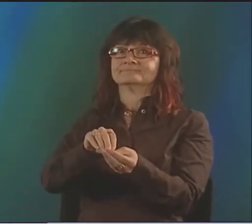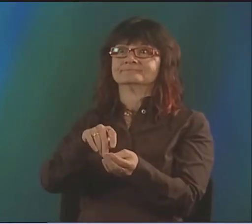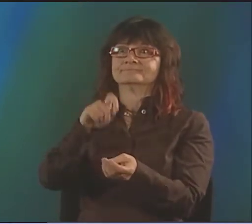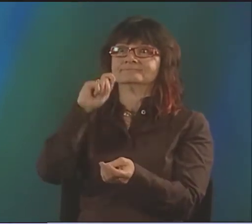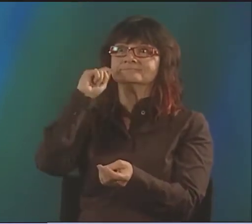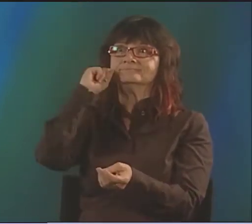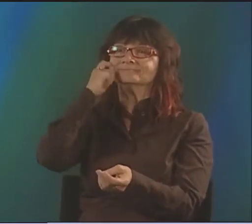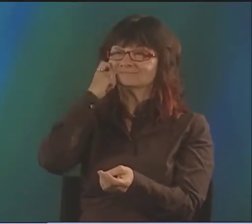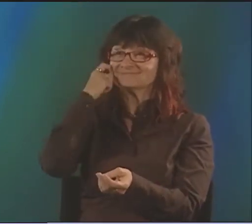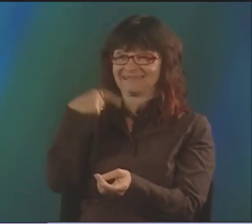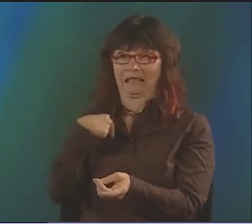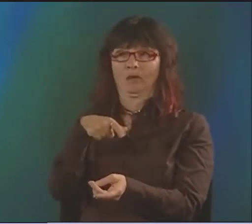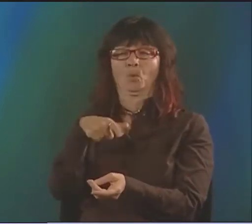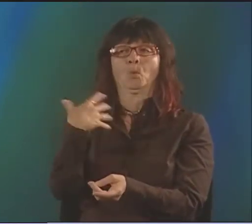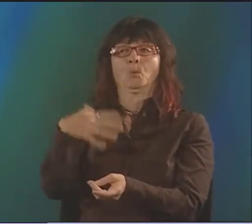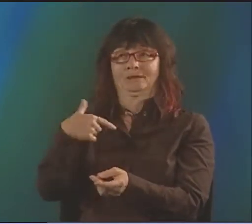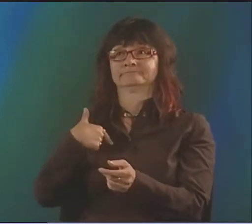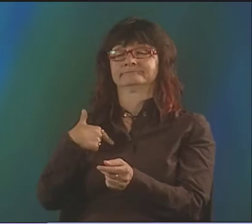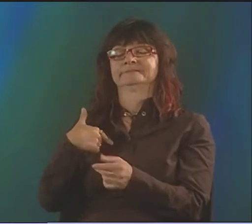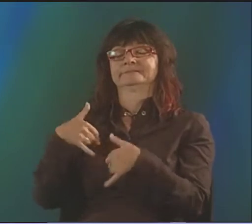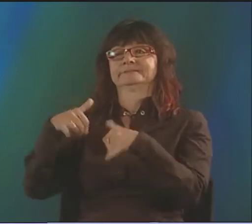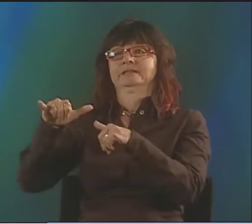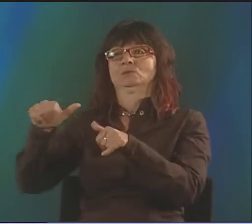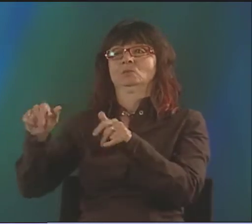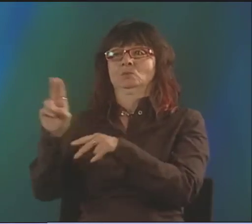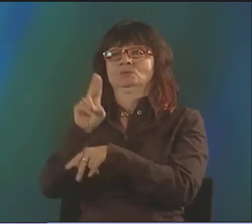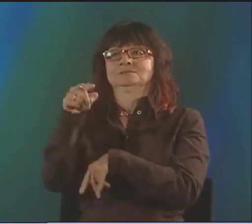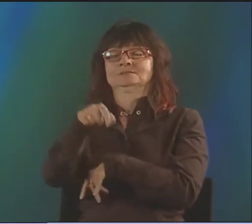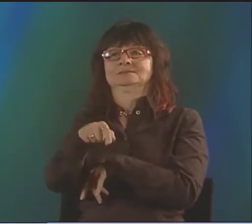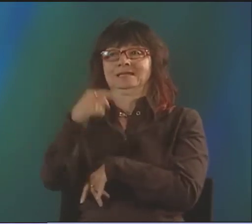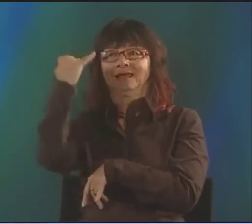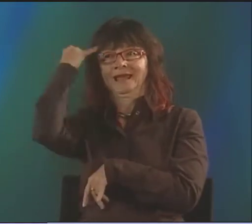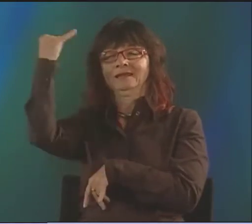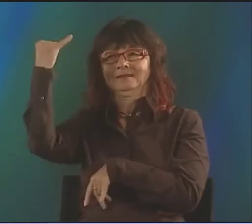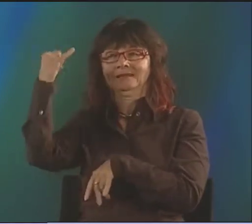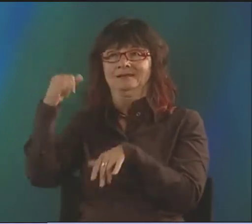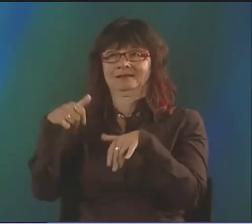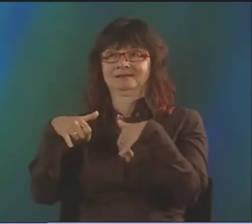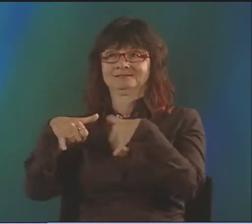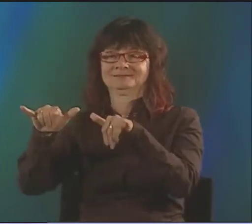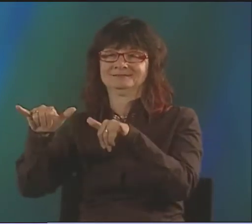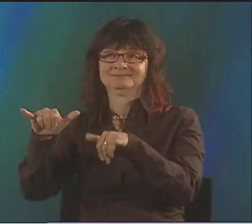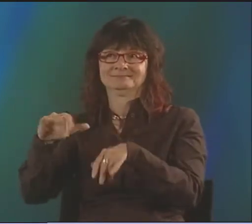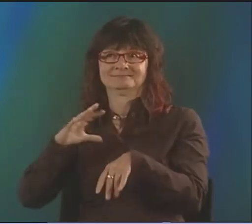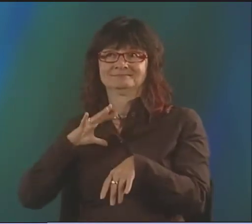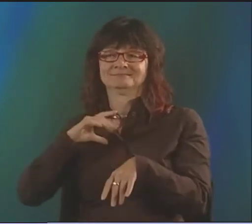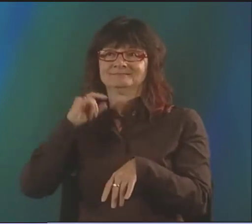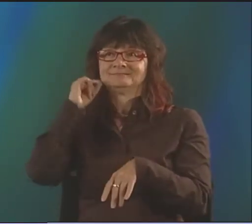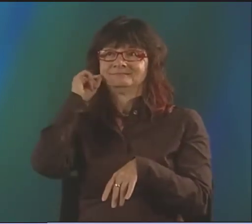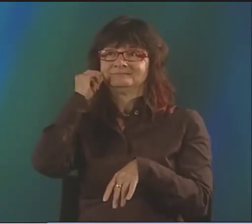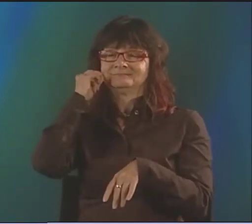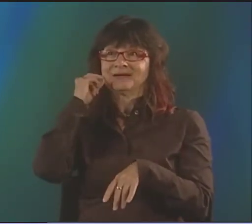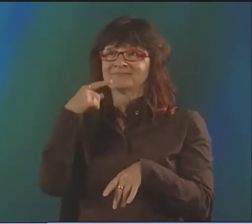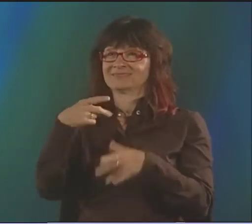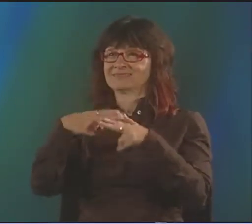AND THEN THE LAST PART WOULD BRING IT ALL TOGETHER AND TIE IT IN IN THIS REALLY NEAT WAY. AND I STILL USE THAT TECHNIQUE,